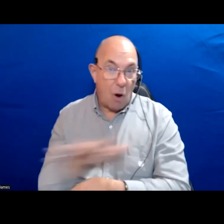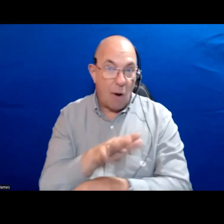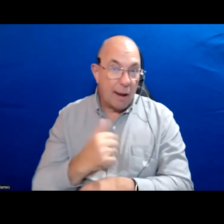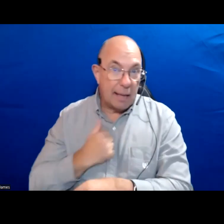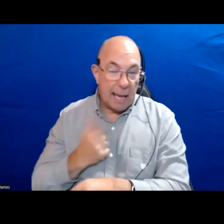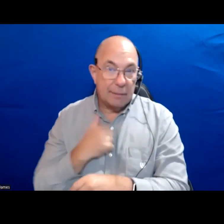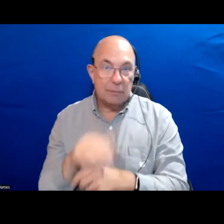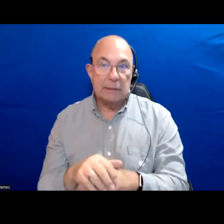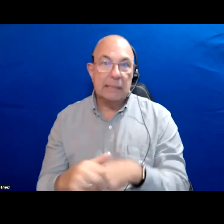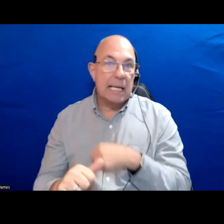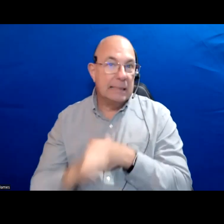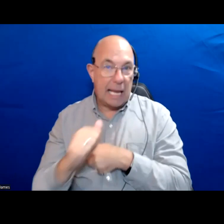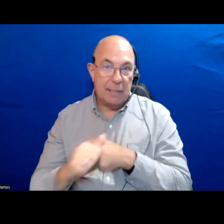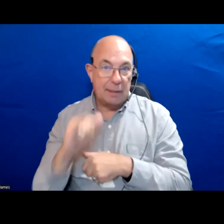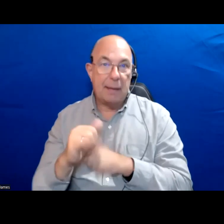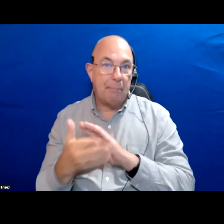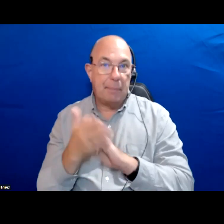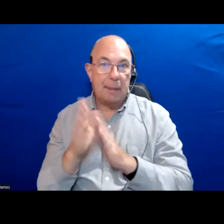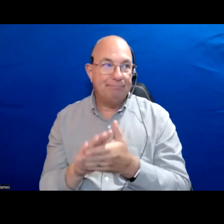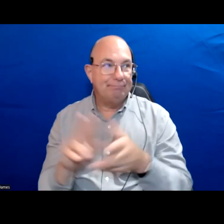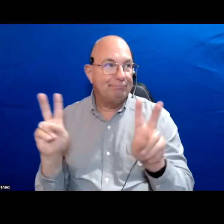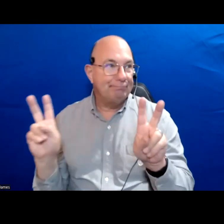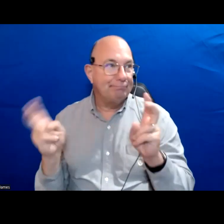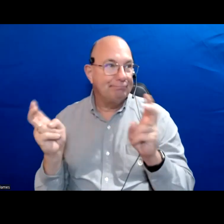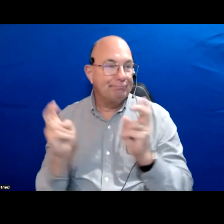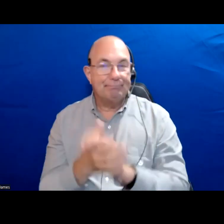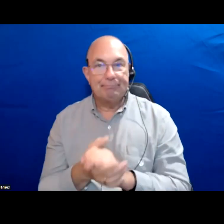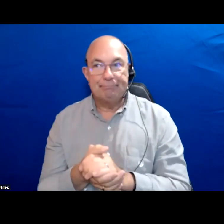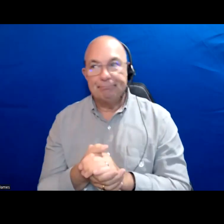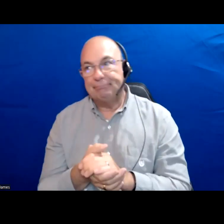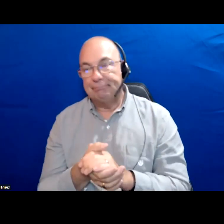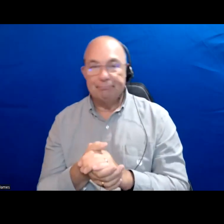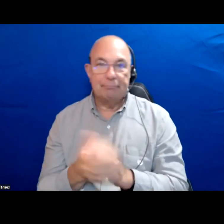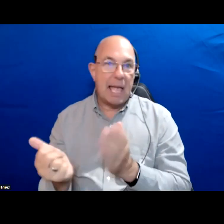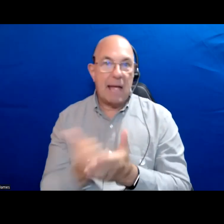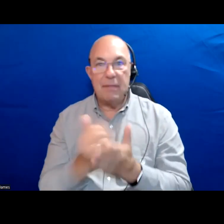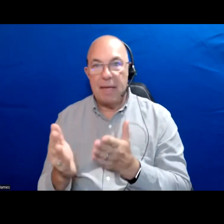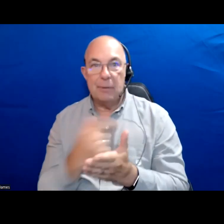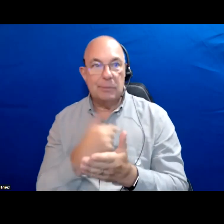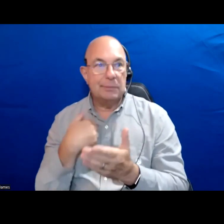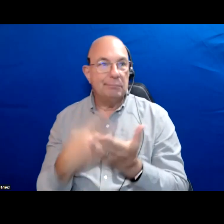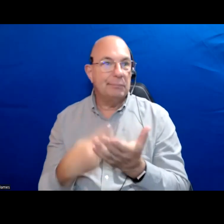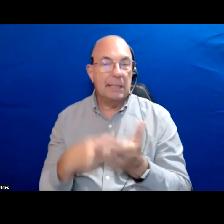a real danger that becomes a form of everything else when we talk about issues whether it